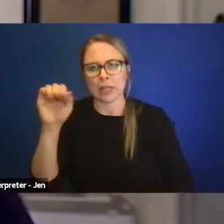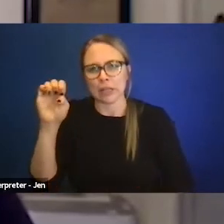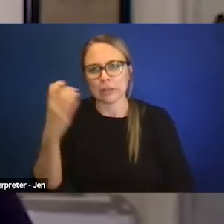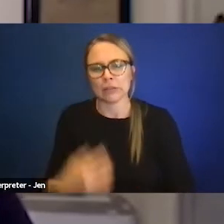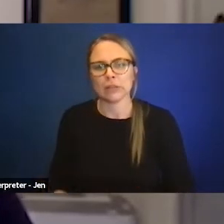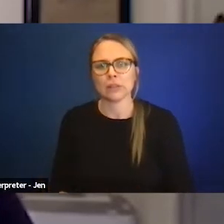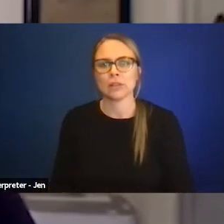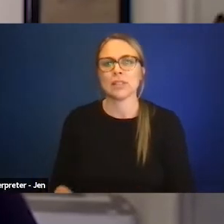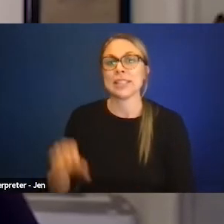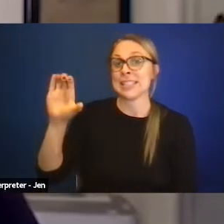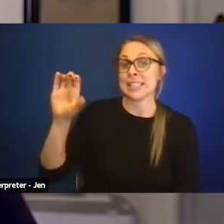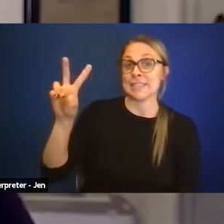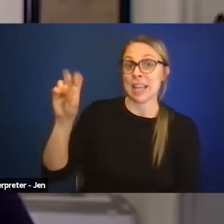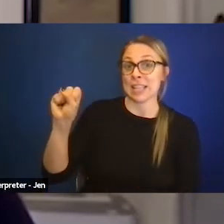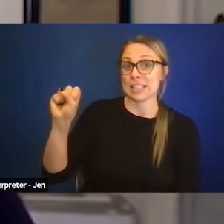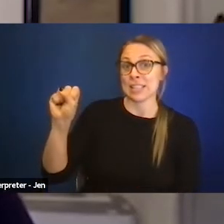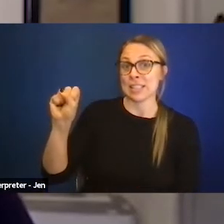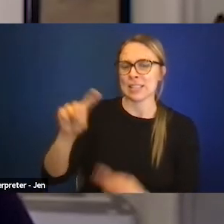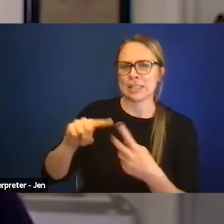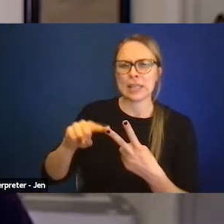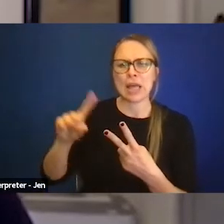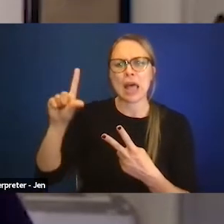CVS, LA College,